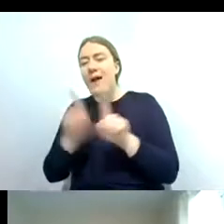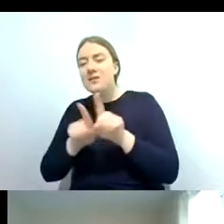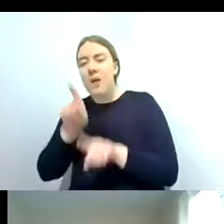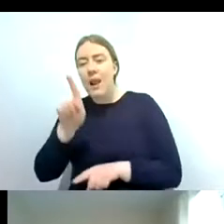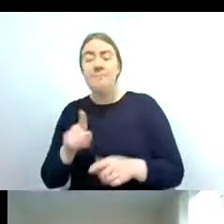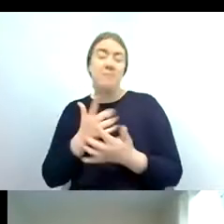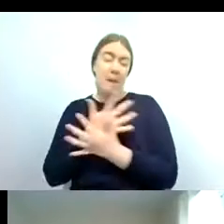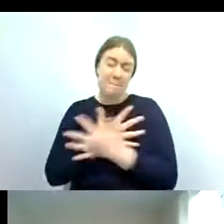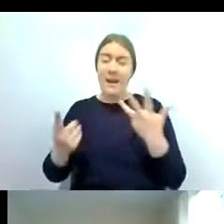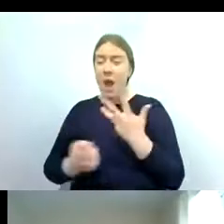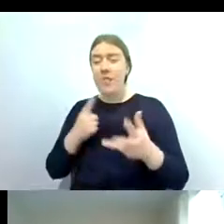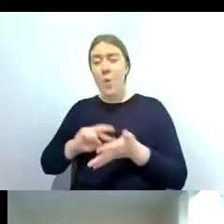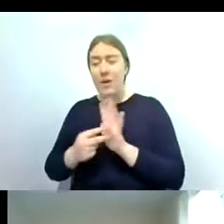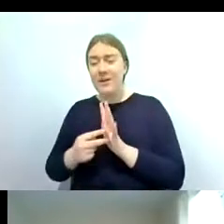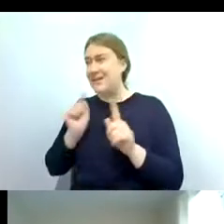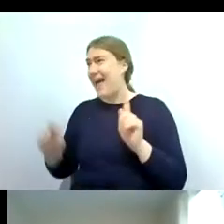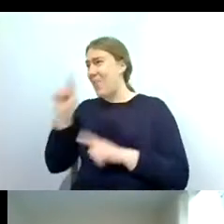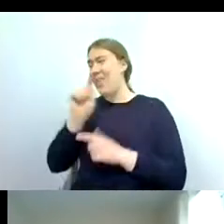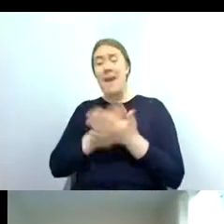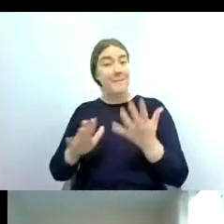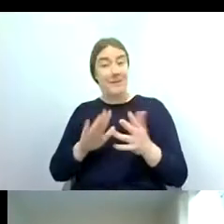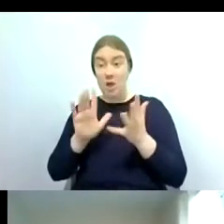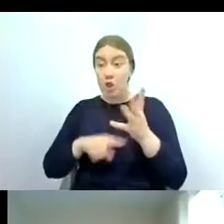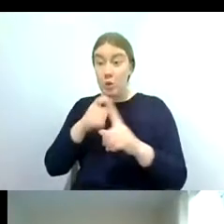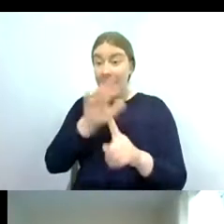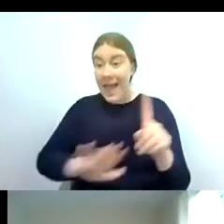like us out there so wherever you are in the uk you can find someone to offer training